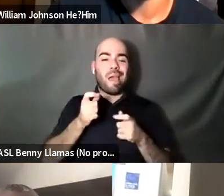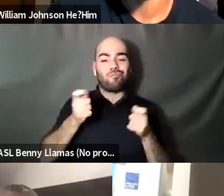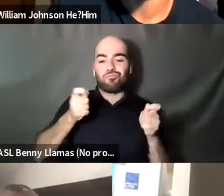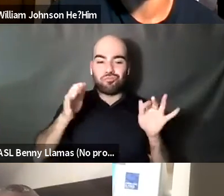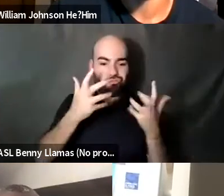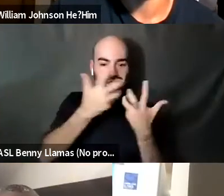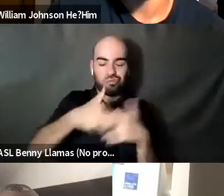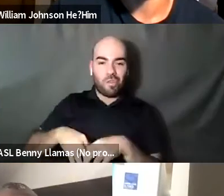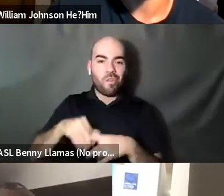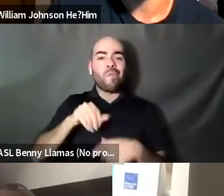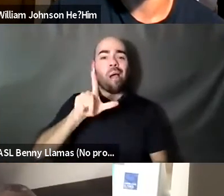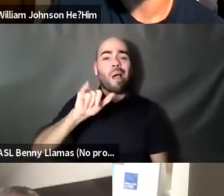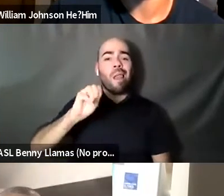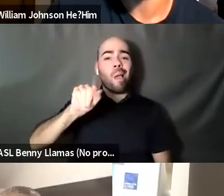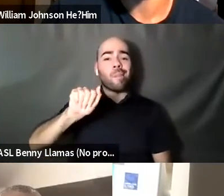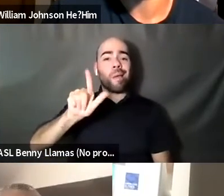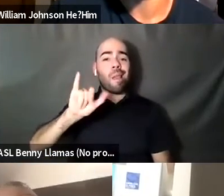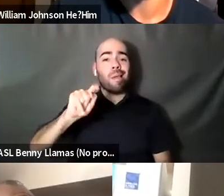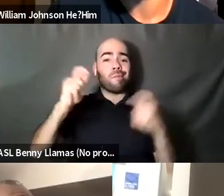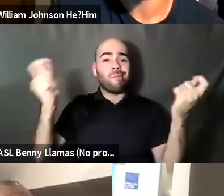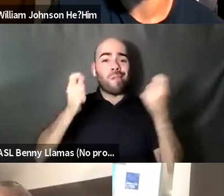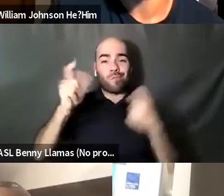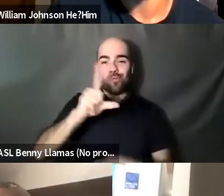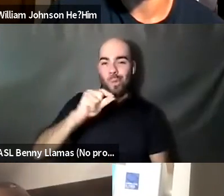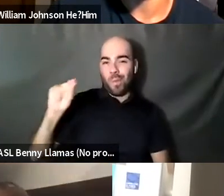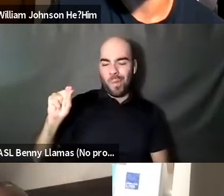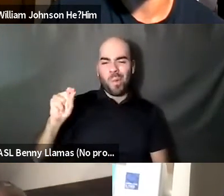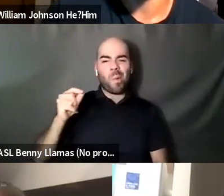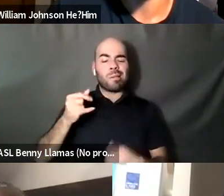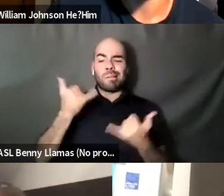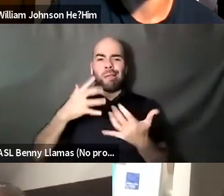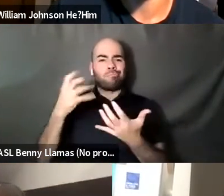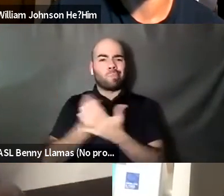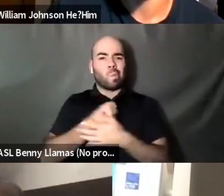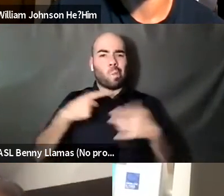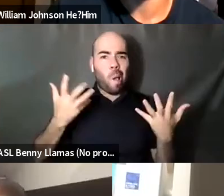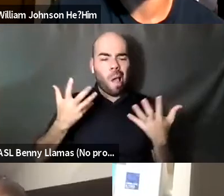Cynthia Guardado she/her: Let us begin by acknowledging the traditional stewards of the land. We are all collectively standing on